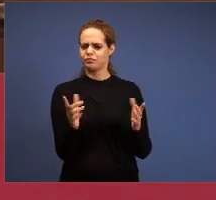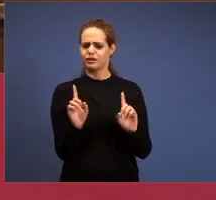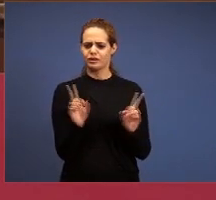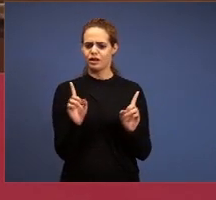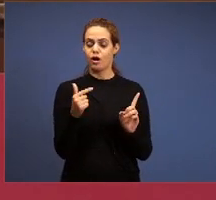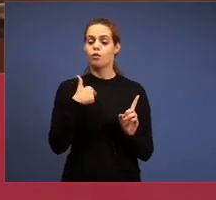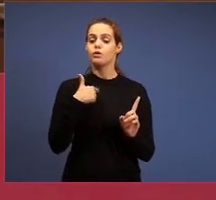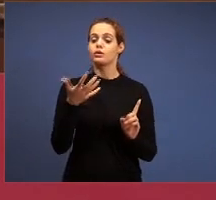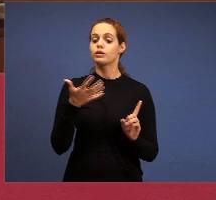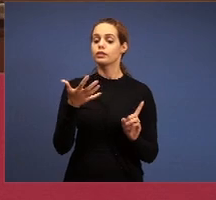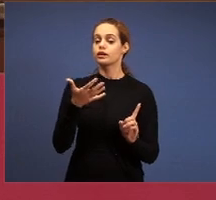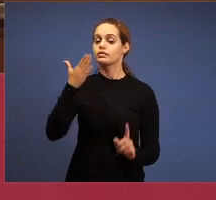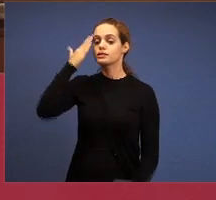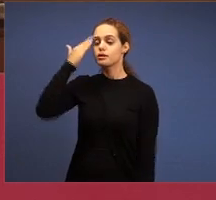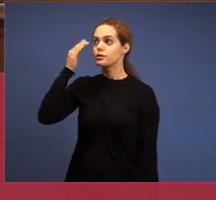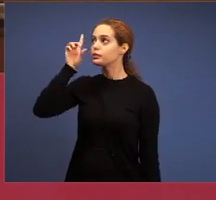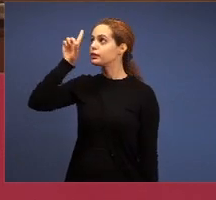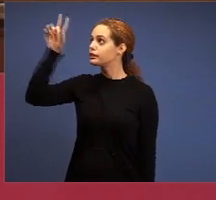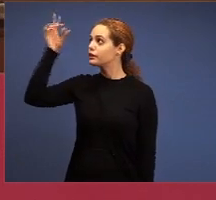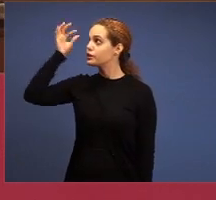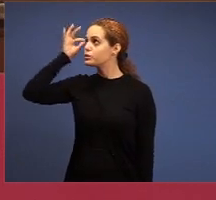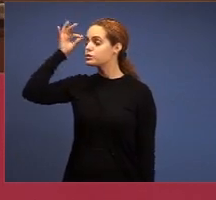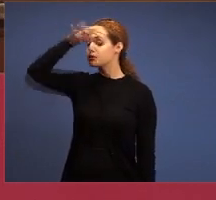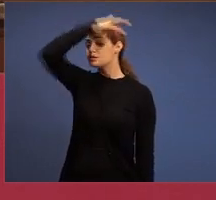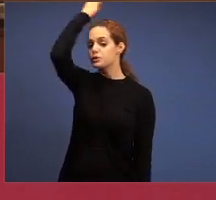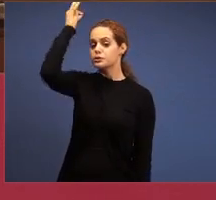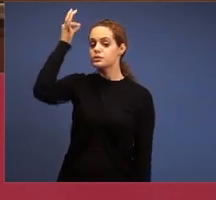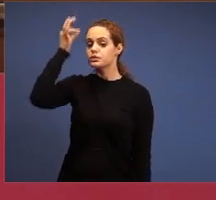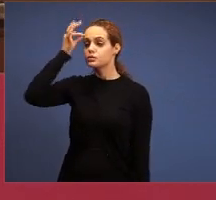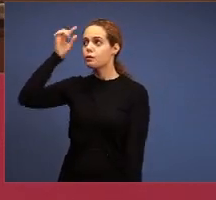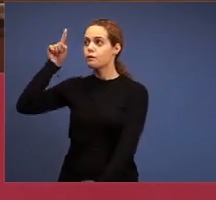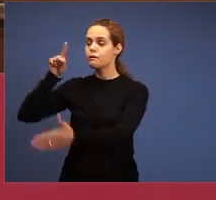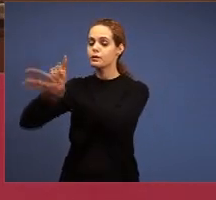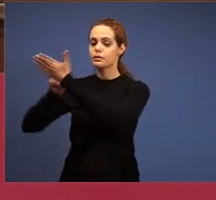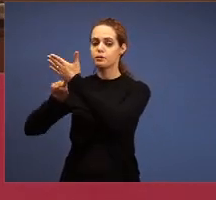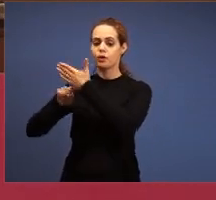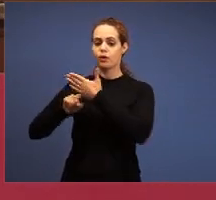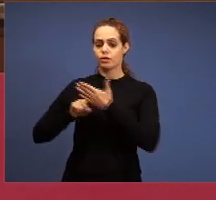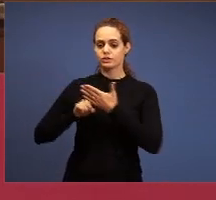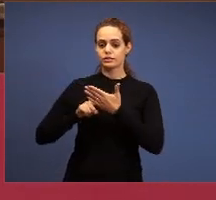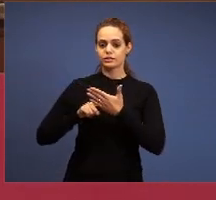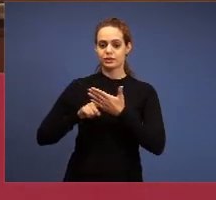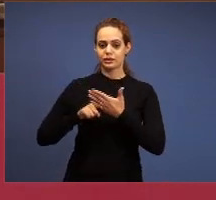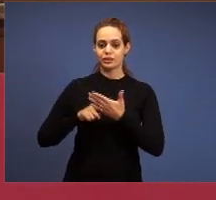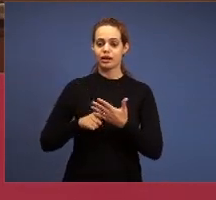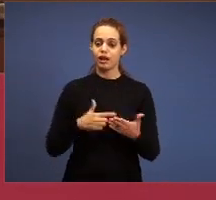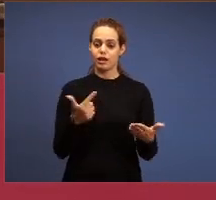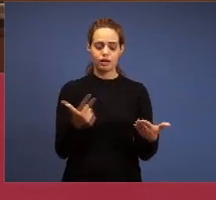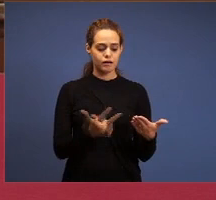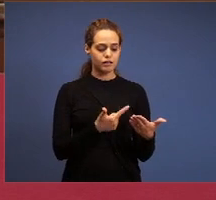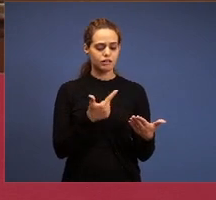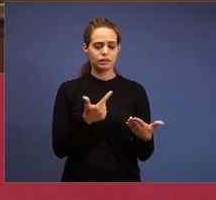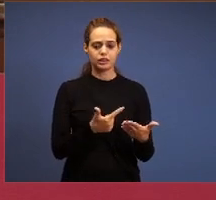not what the person is writing, books, I think that's it, apologetics, systematics,